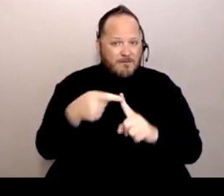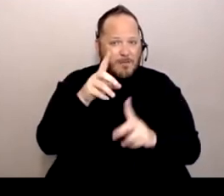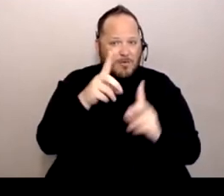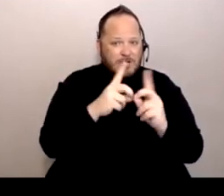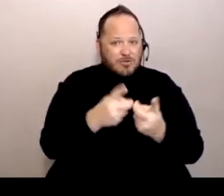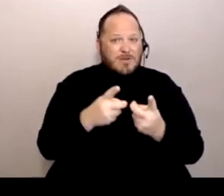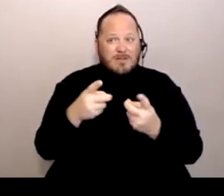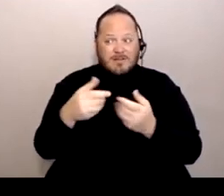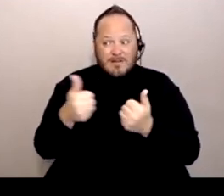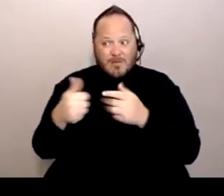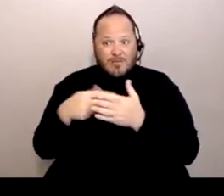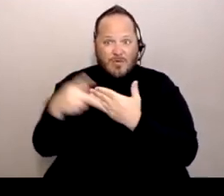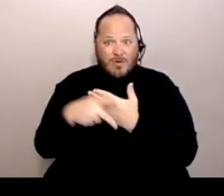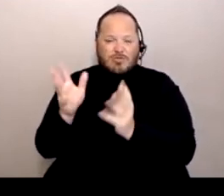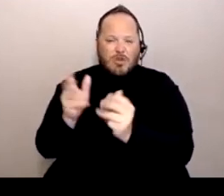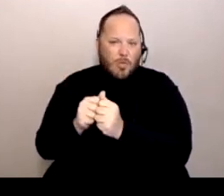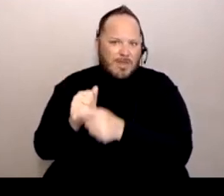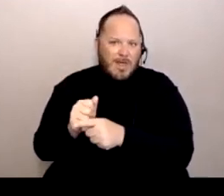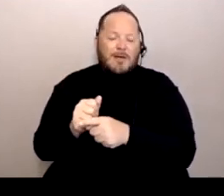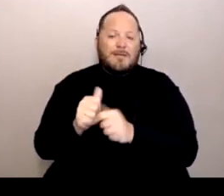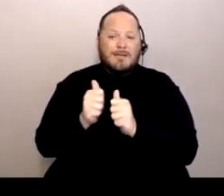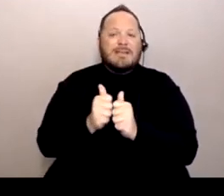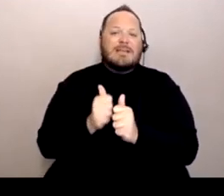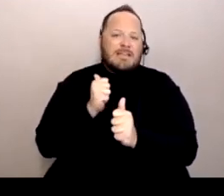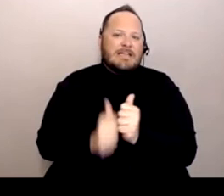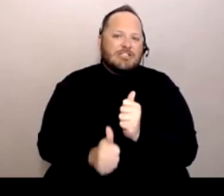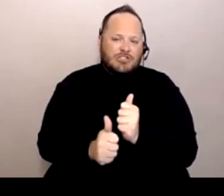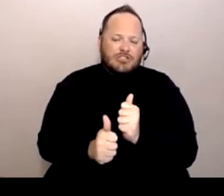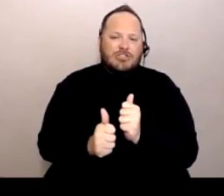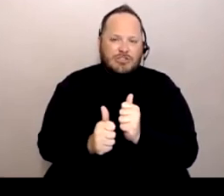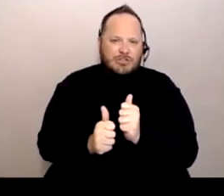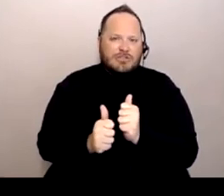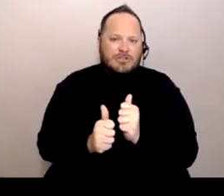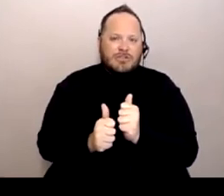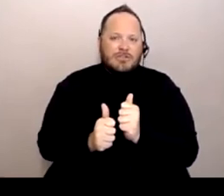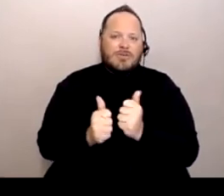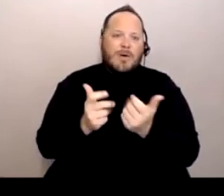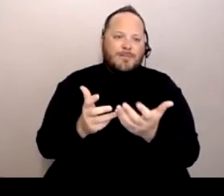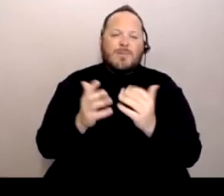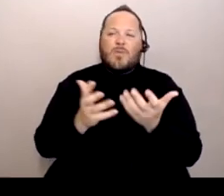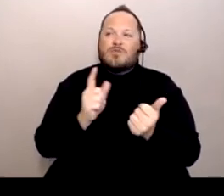But yeah, each... And what's really difficult about my presentation